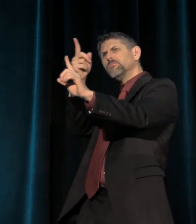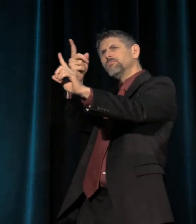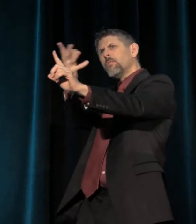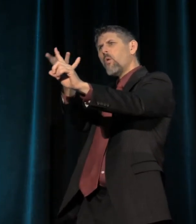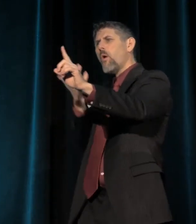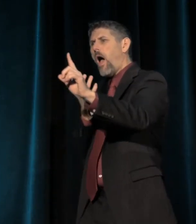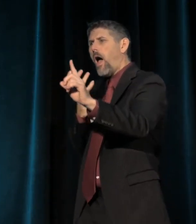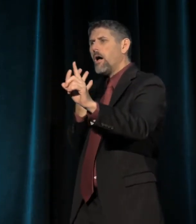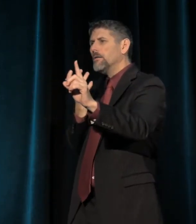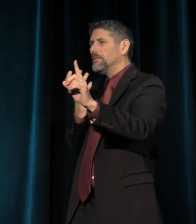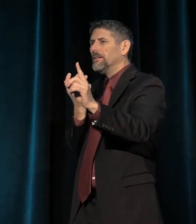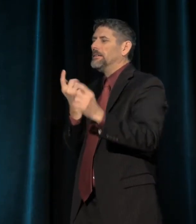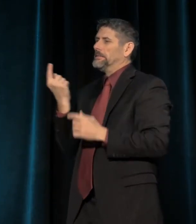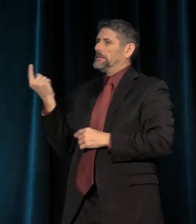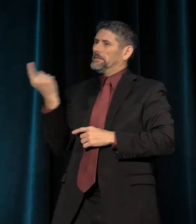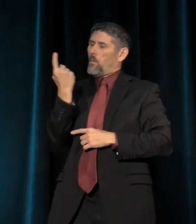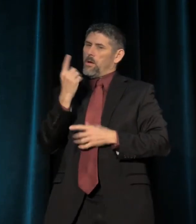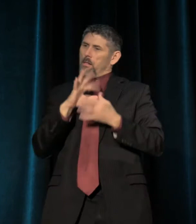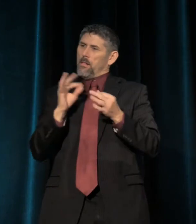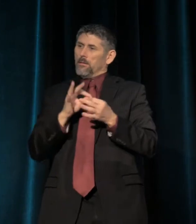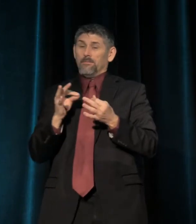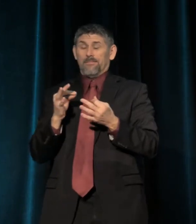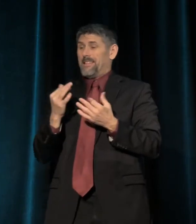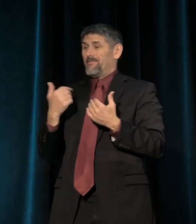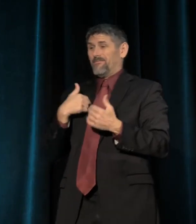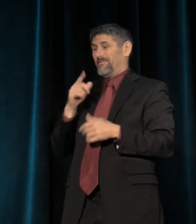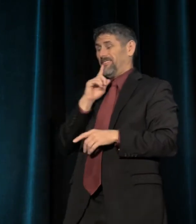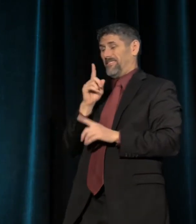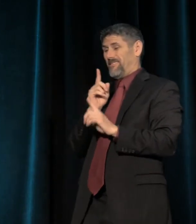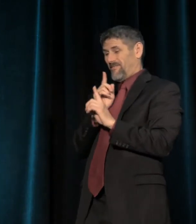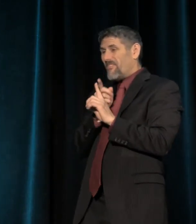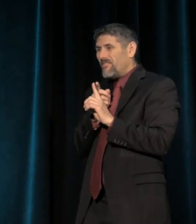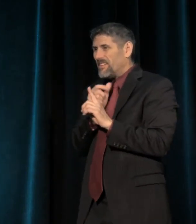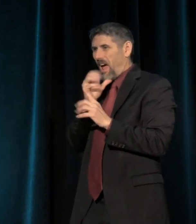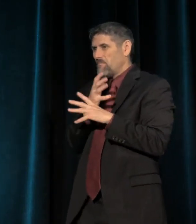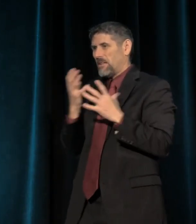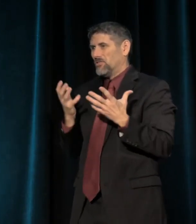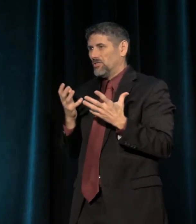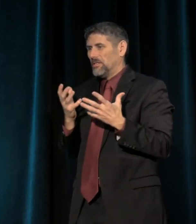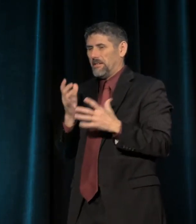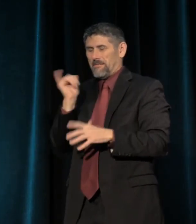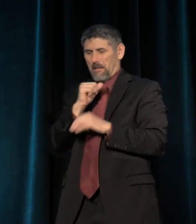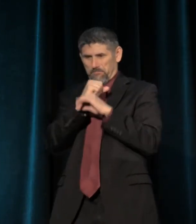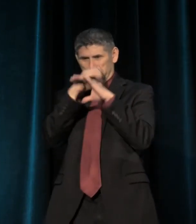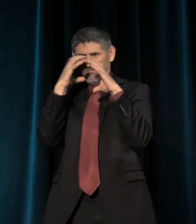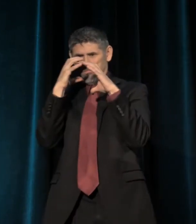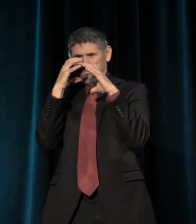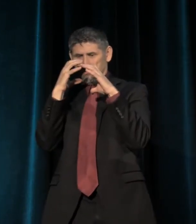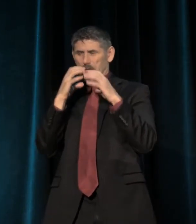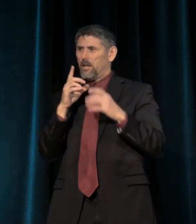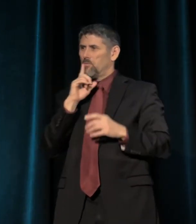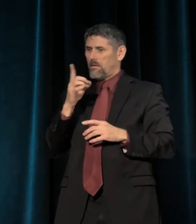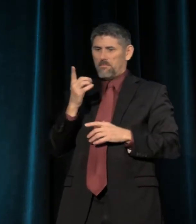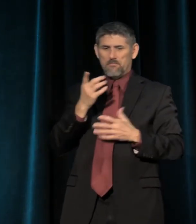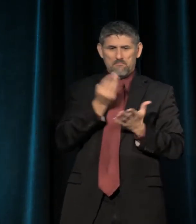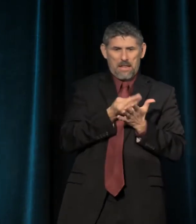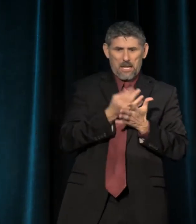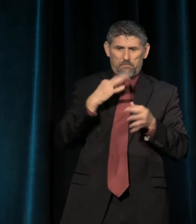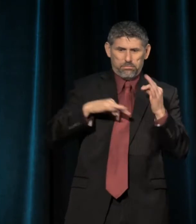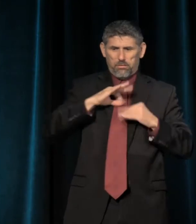As some have pointed out, it doesn't aspire to very much at all. It's a world in which the means are the ends, in which all is war,